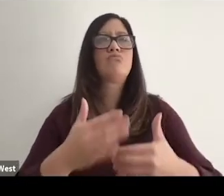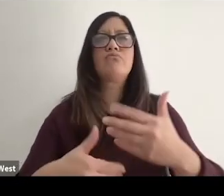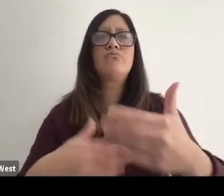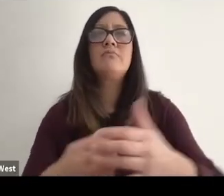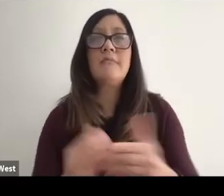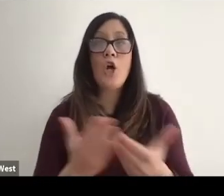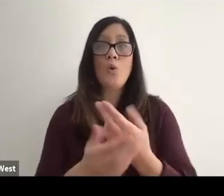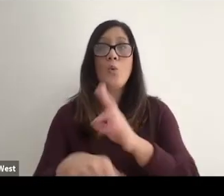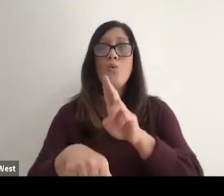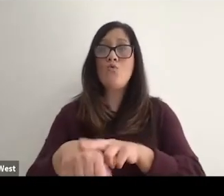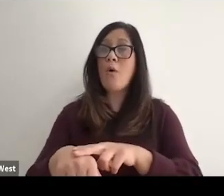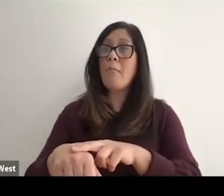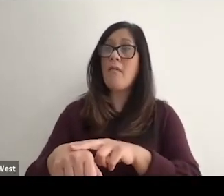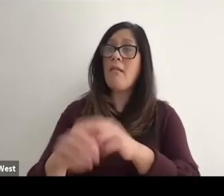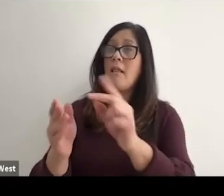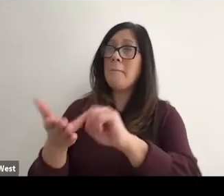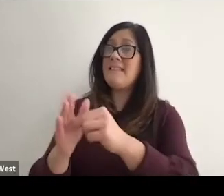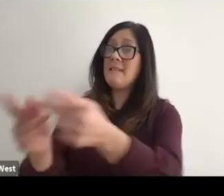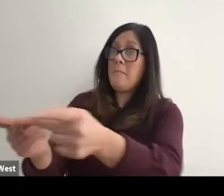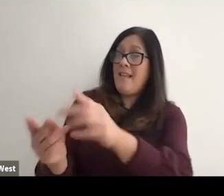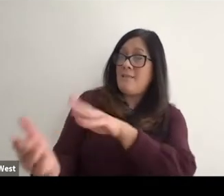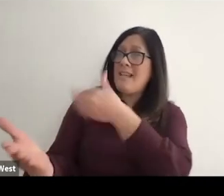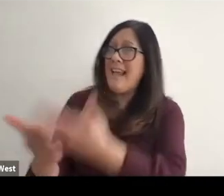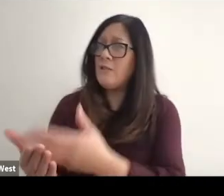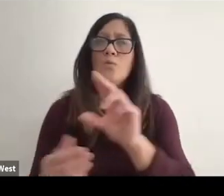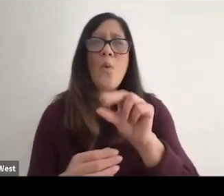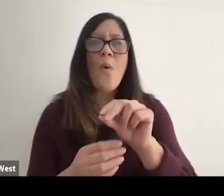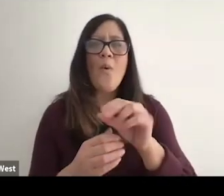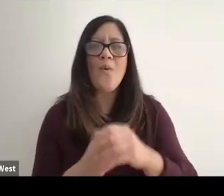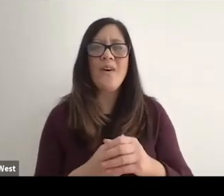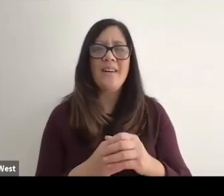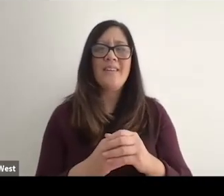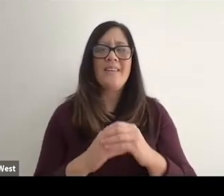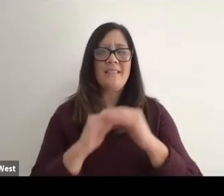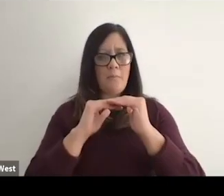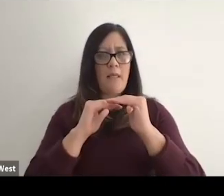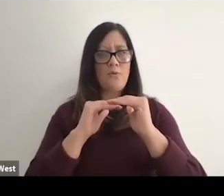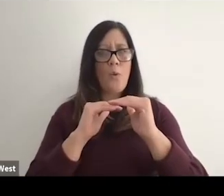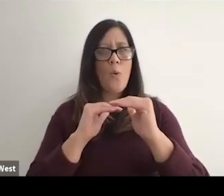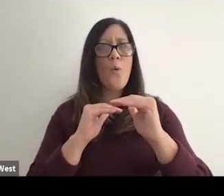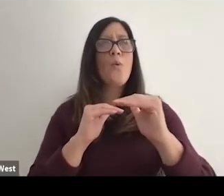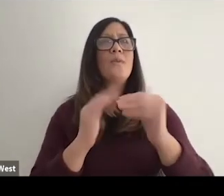The new normal is only a plateau by which we grow. And that's what I was going